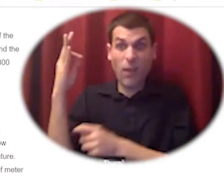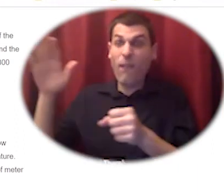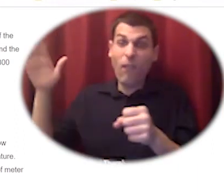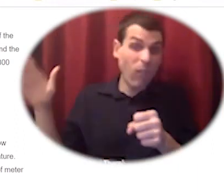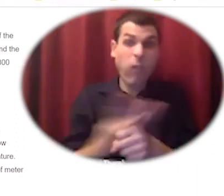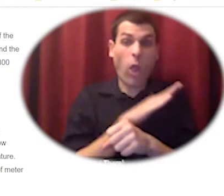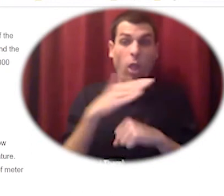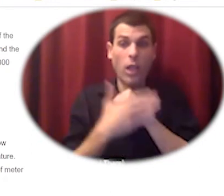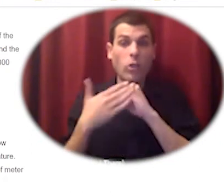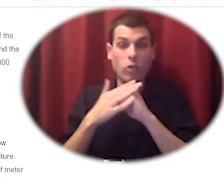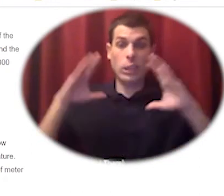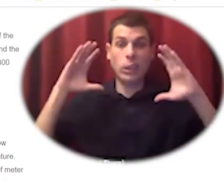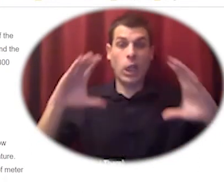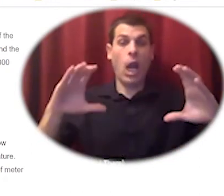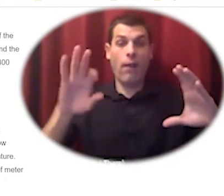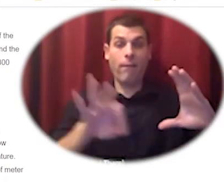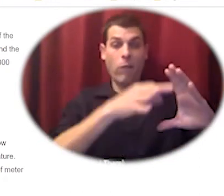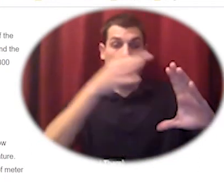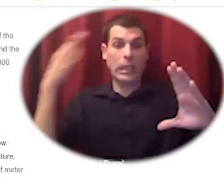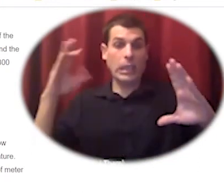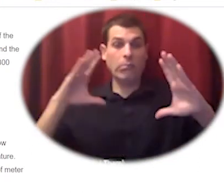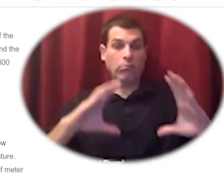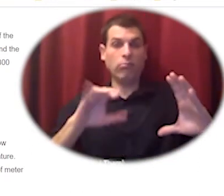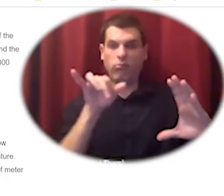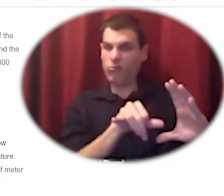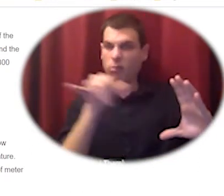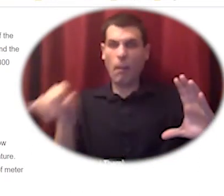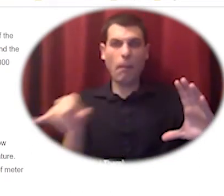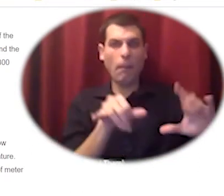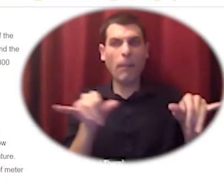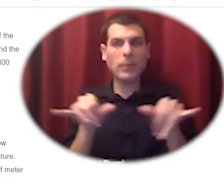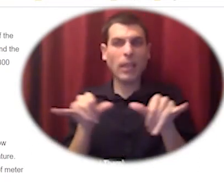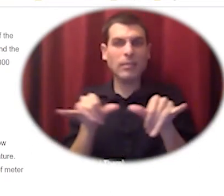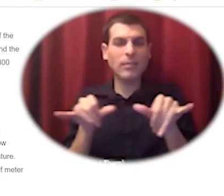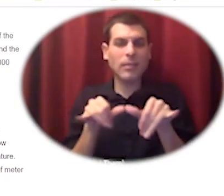was where they worked on this project and that's an example of a state run